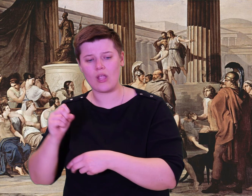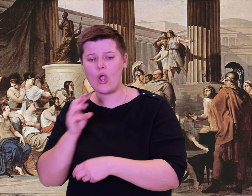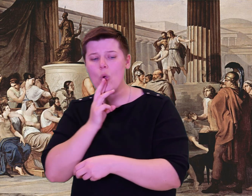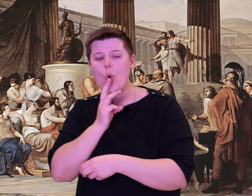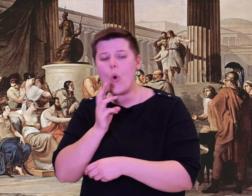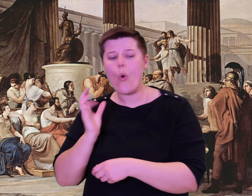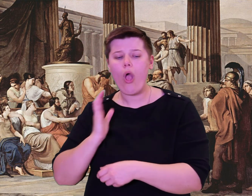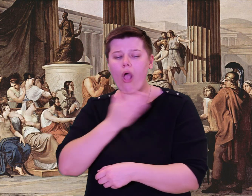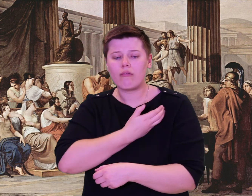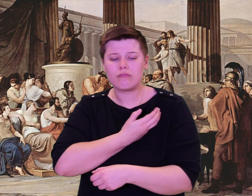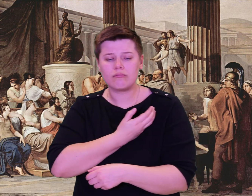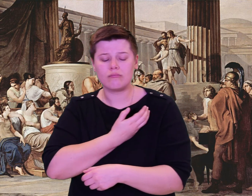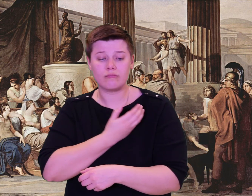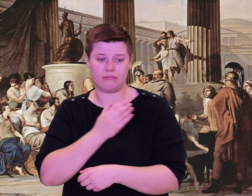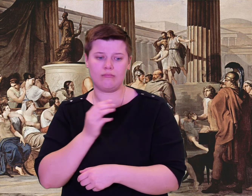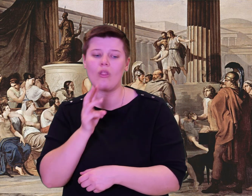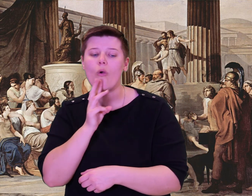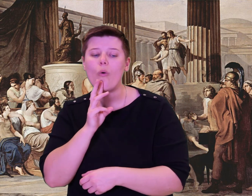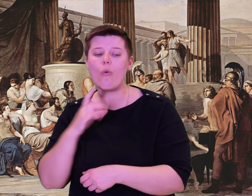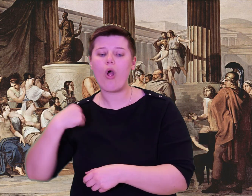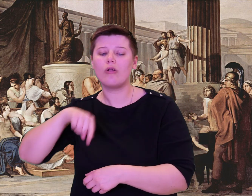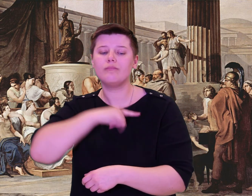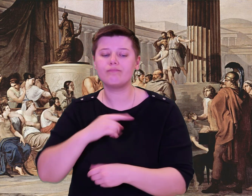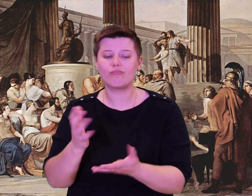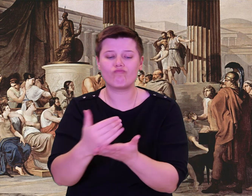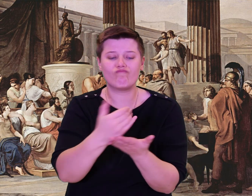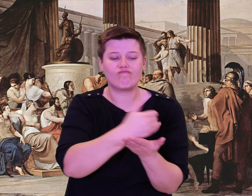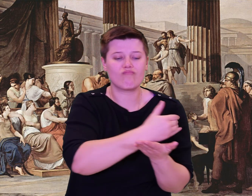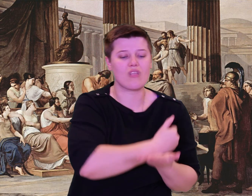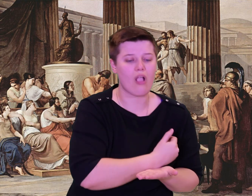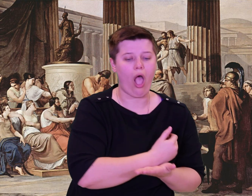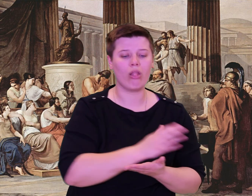off course away from Cythera.